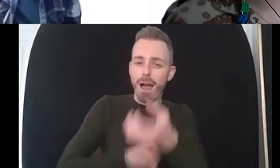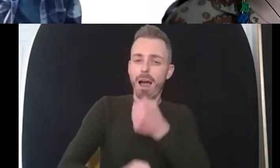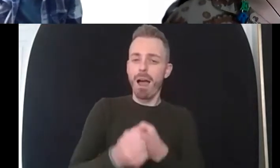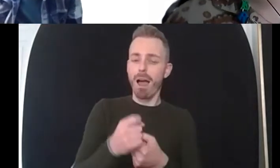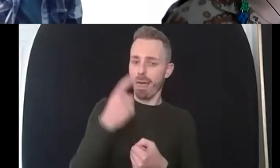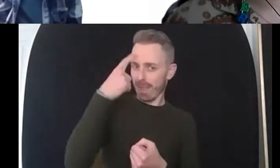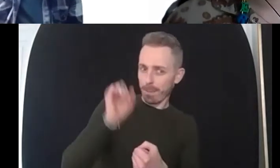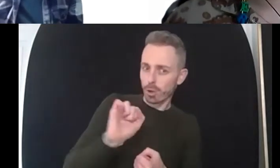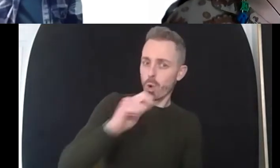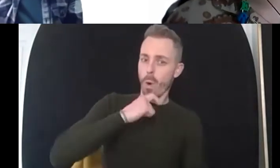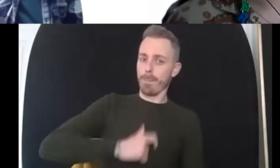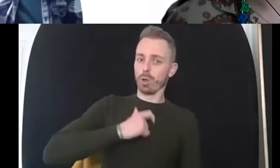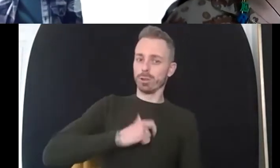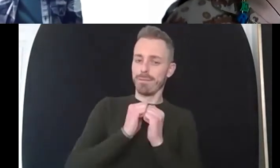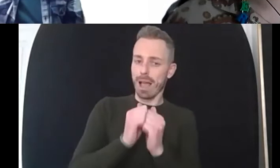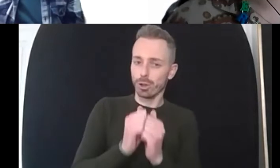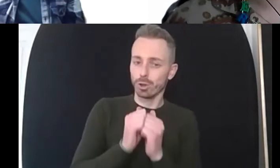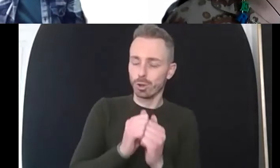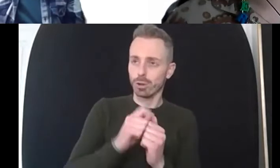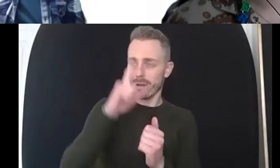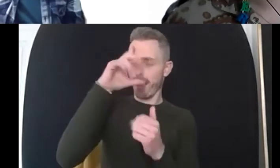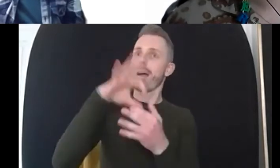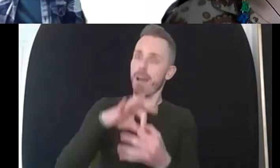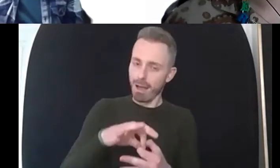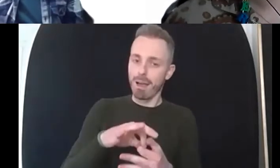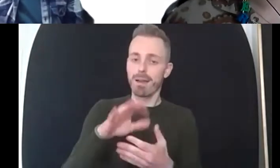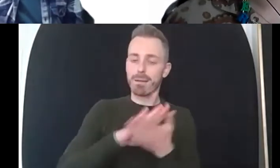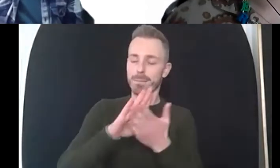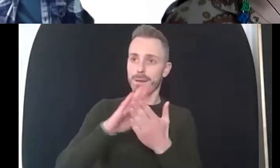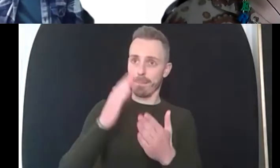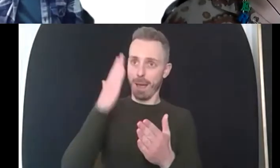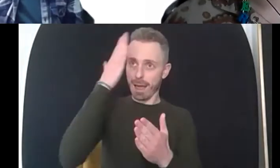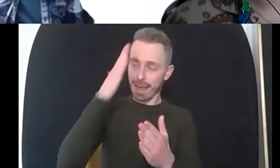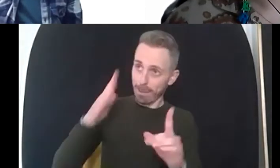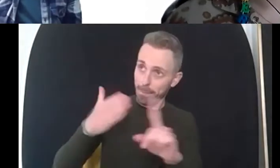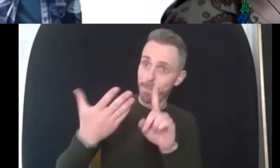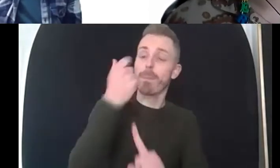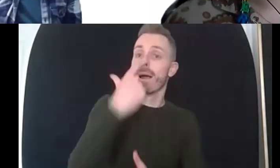then the next steps up that maslow's hierarchy to that sense of community and a sense of belonging